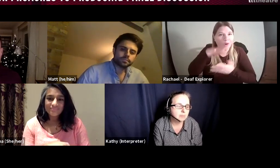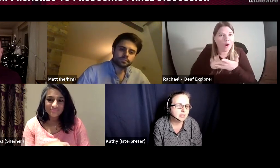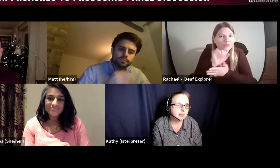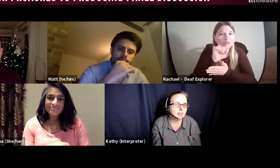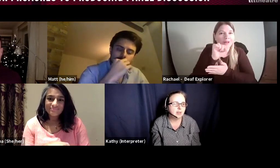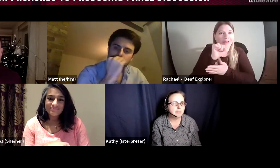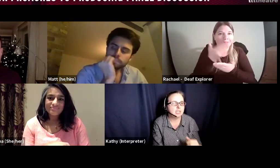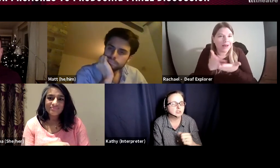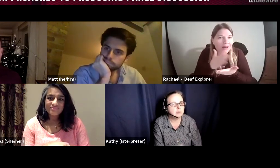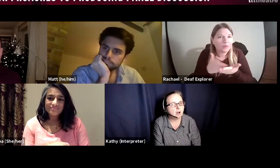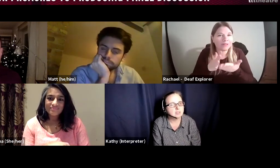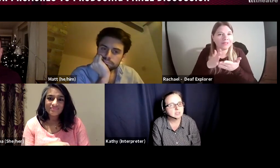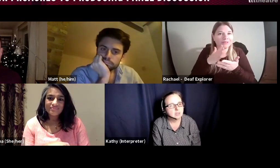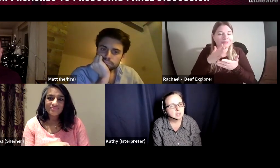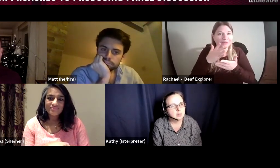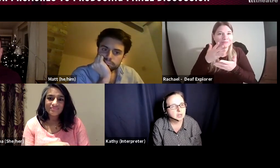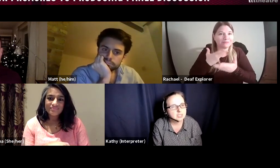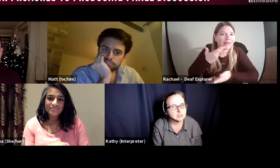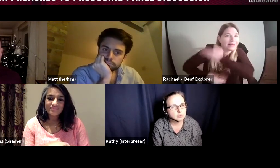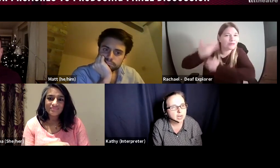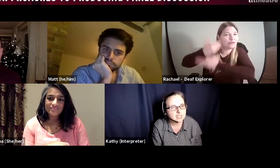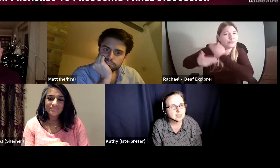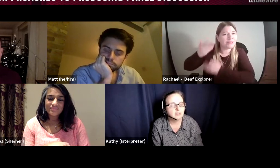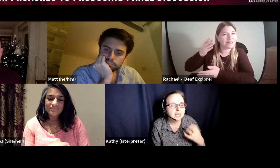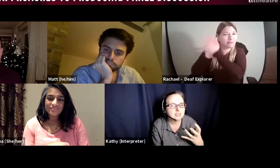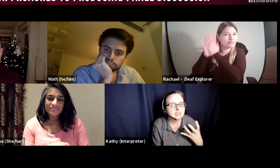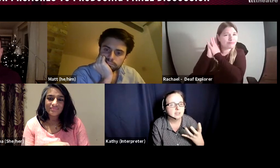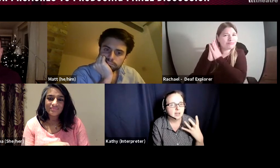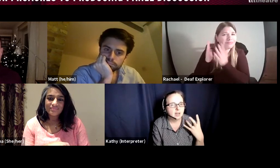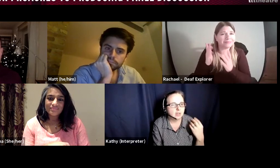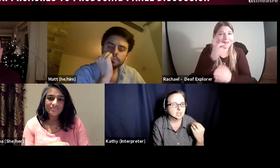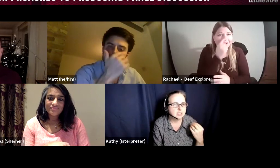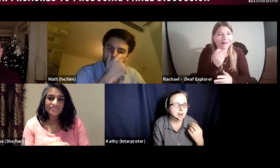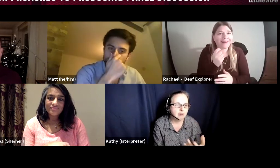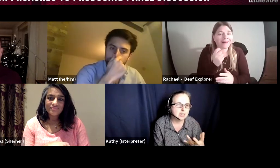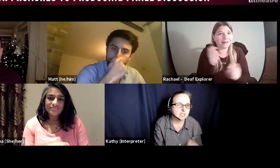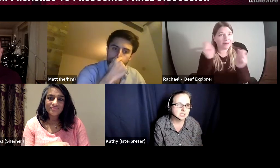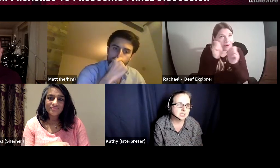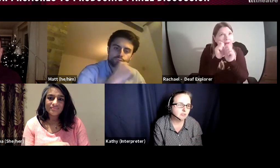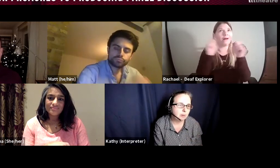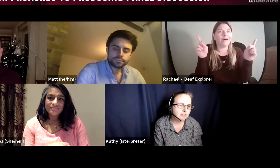think the mainstream arts communities realise that there is those barriers, that deaf people face,